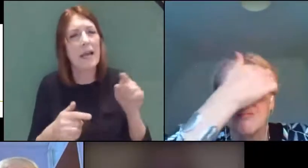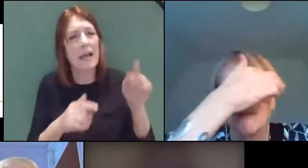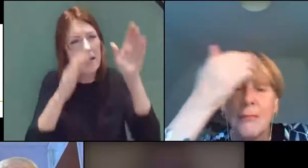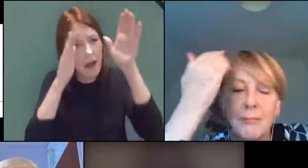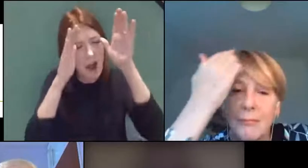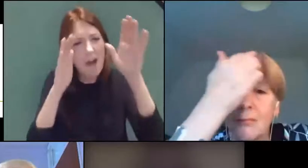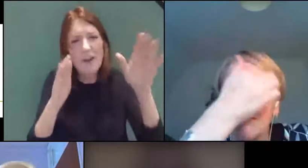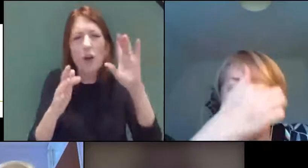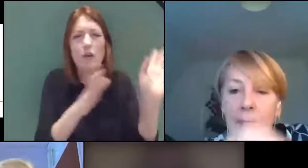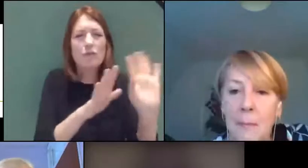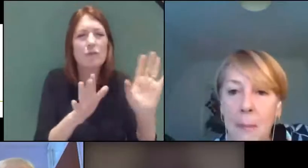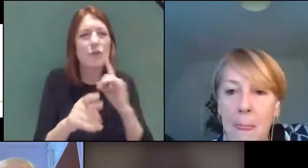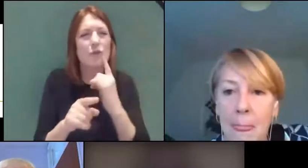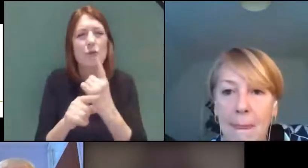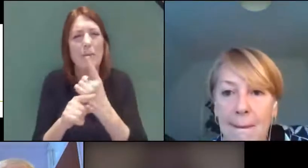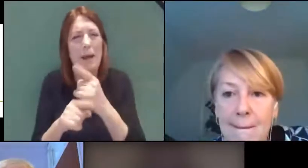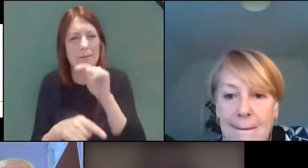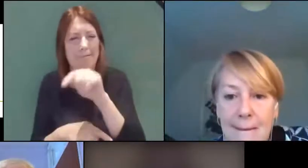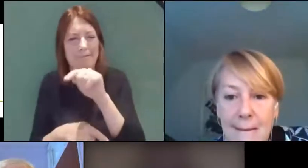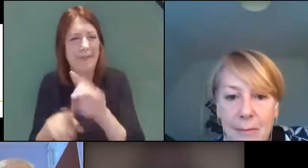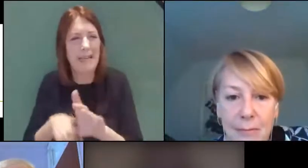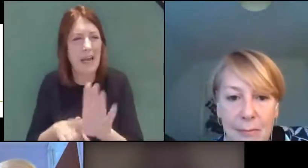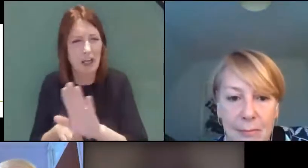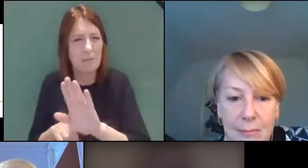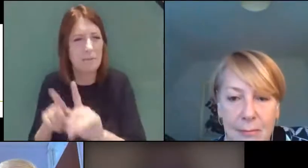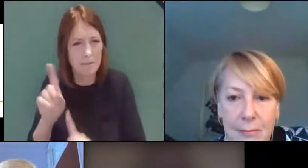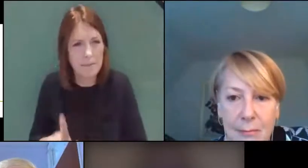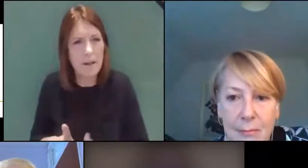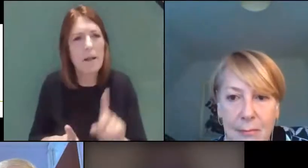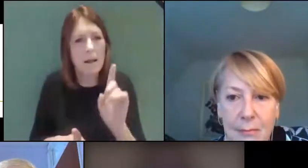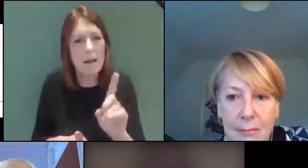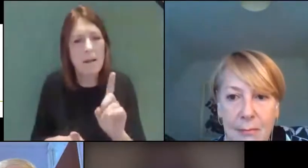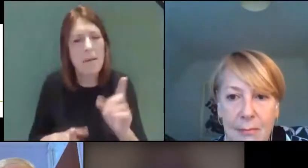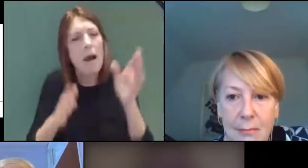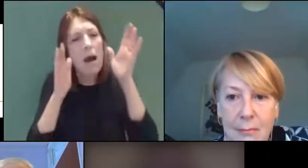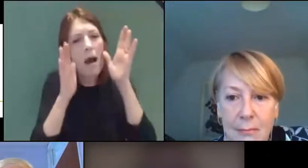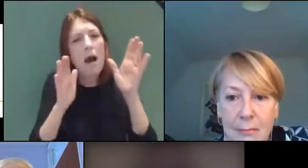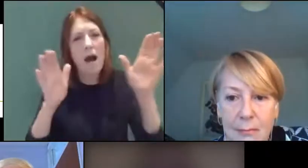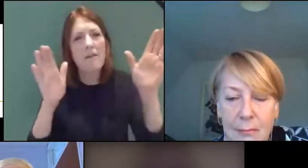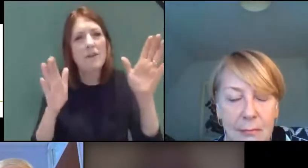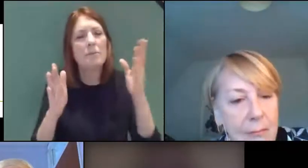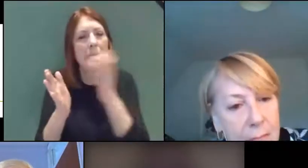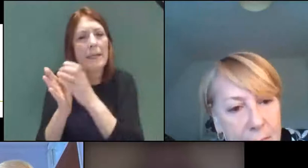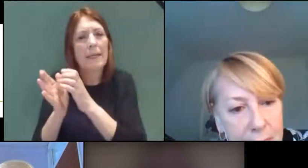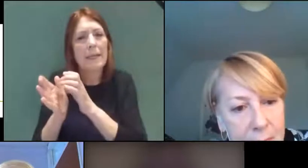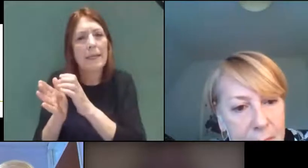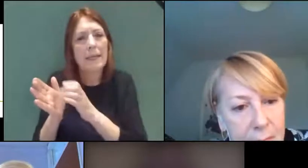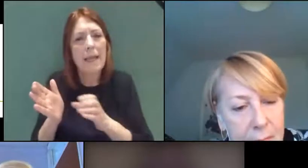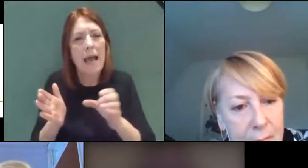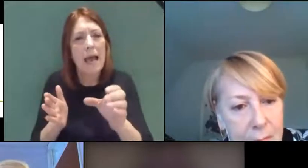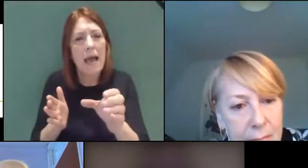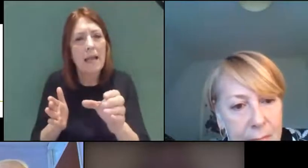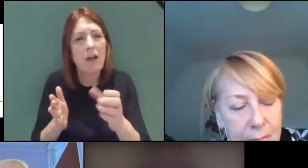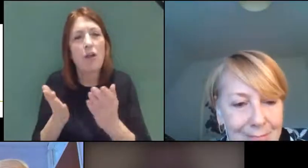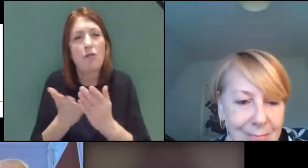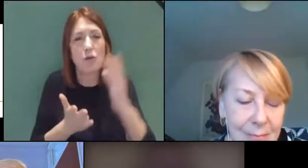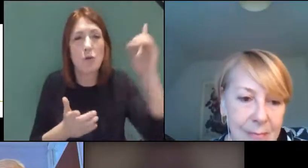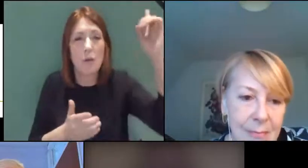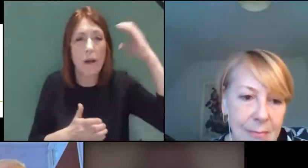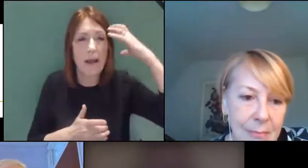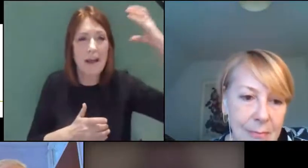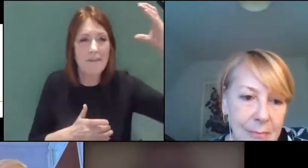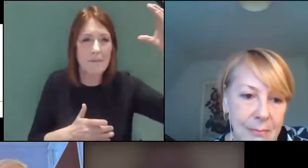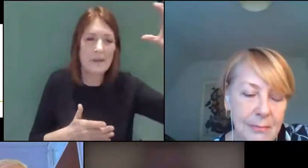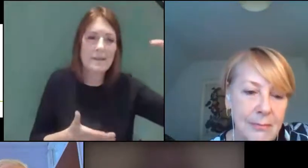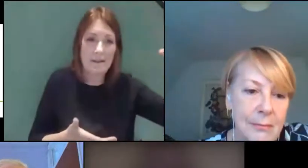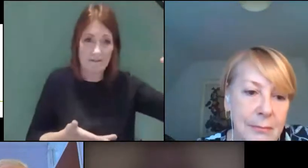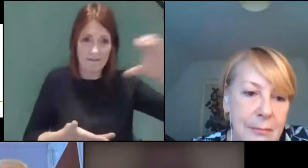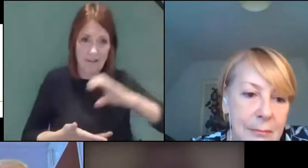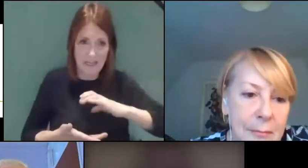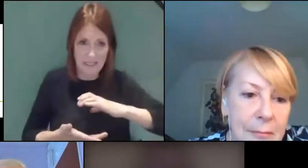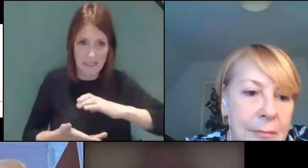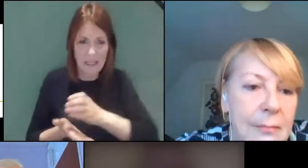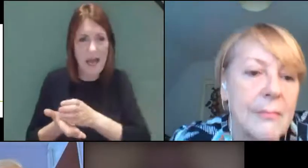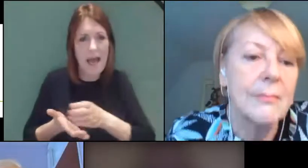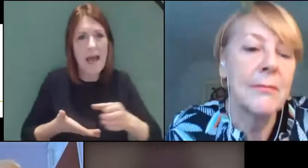people, but Hertfordshire has allocated buyers with Central Government funding, over £130 million